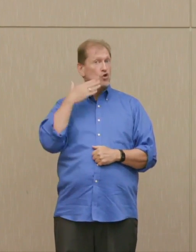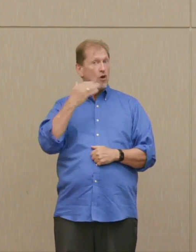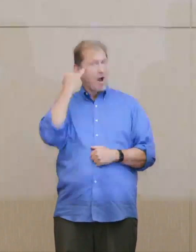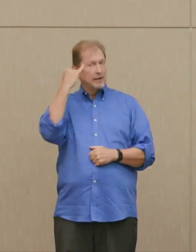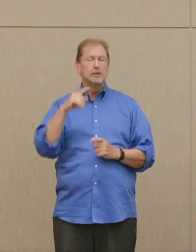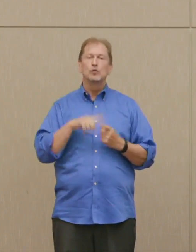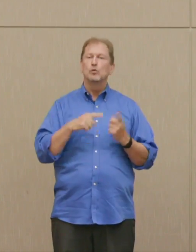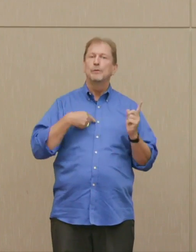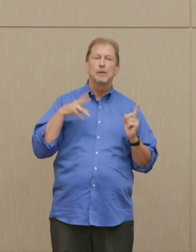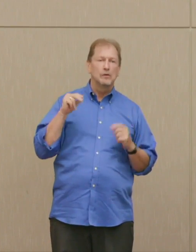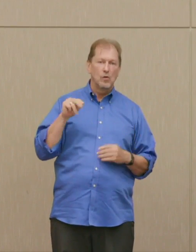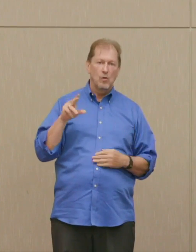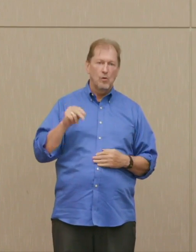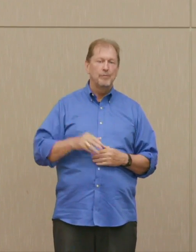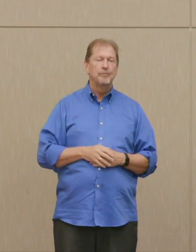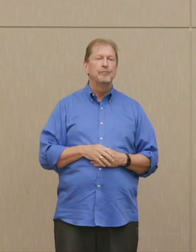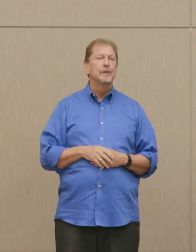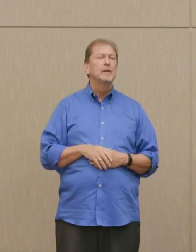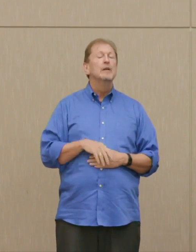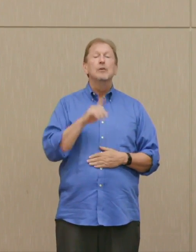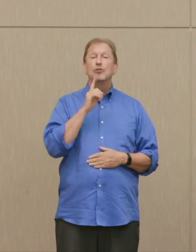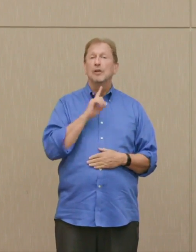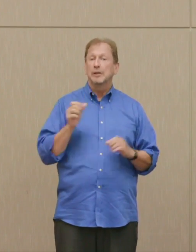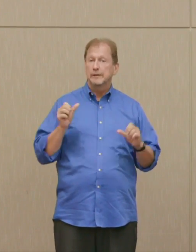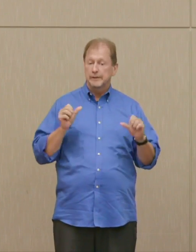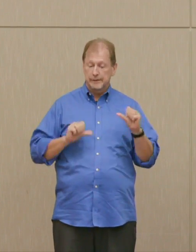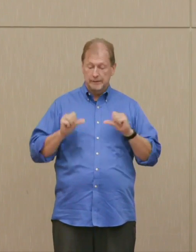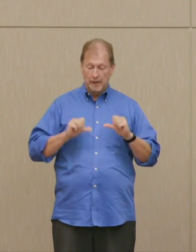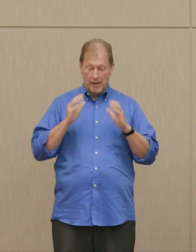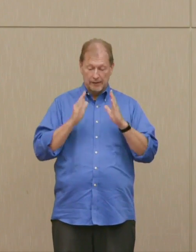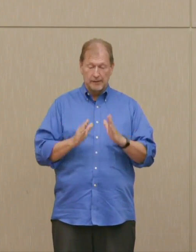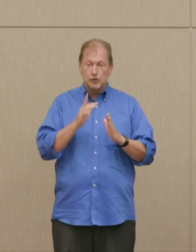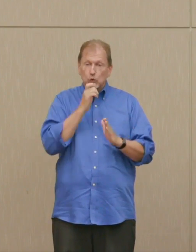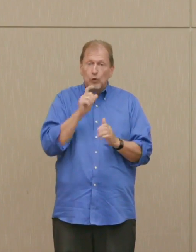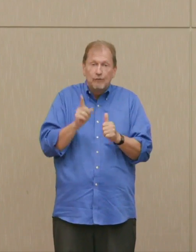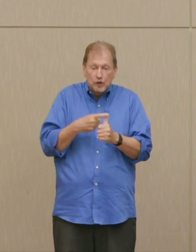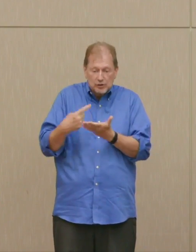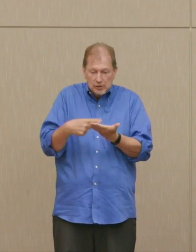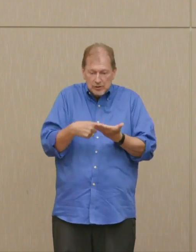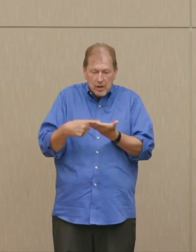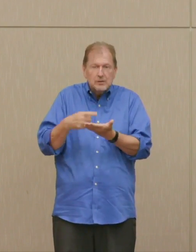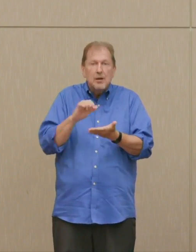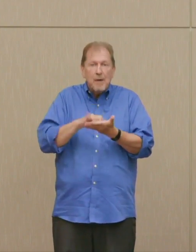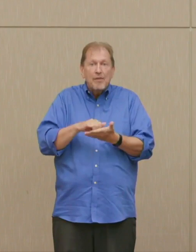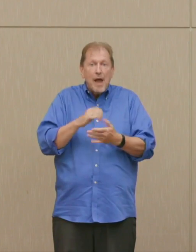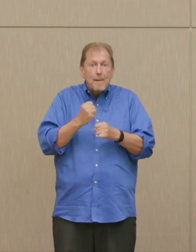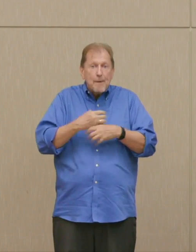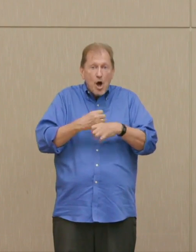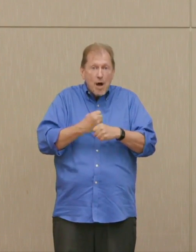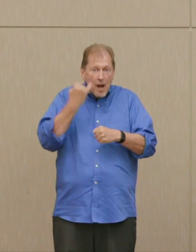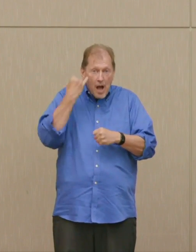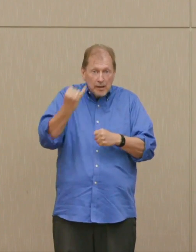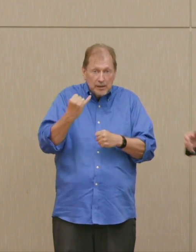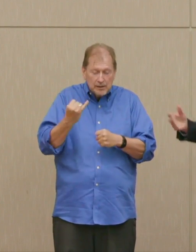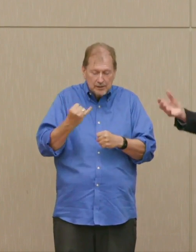Actually, scientists who had first introduced the idea had had this same notion as these